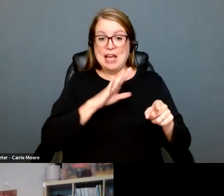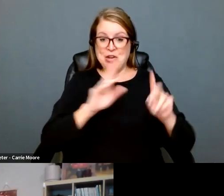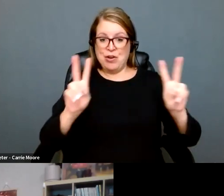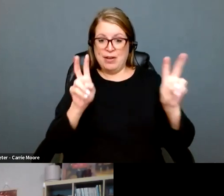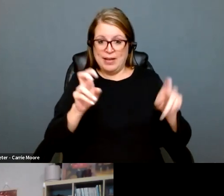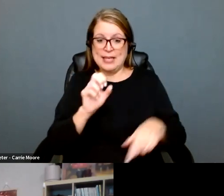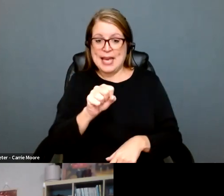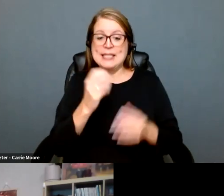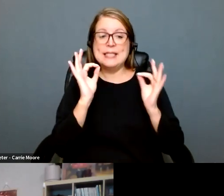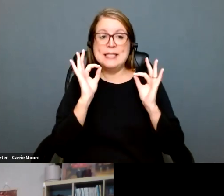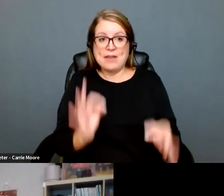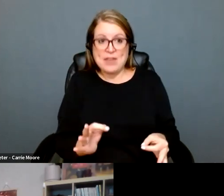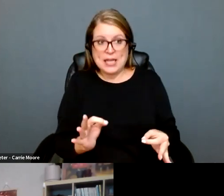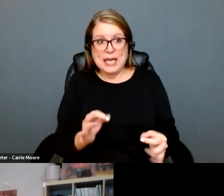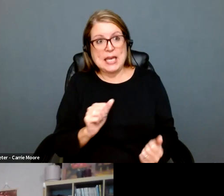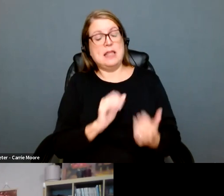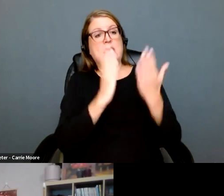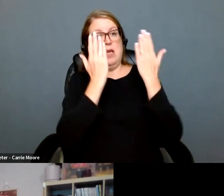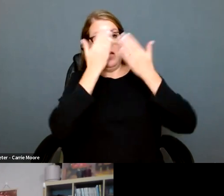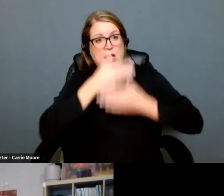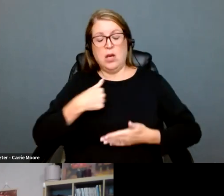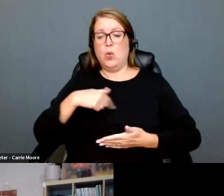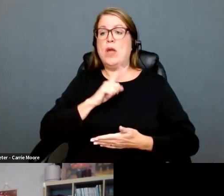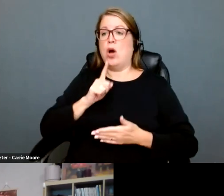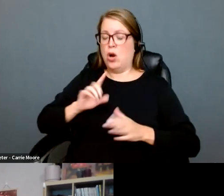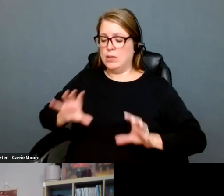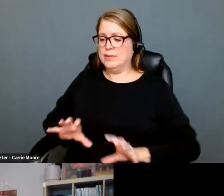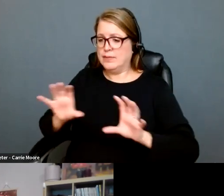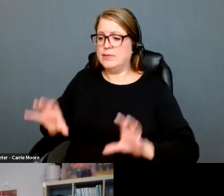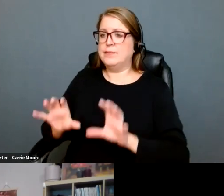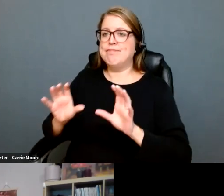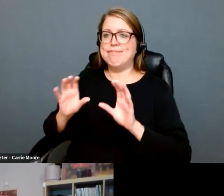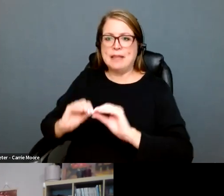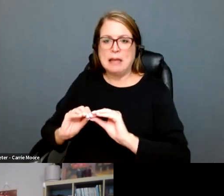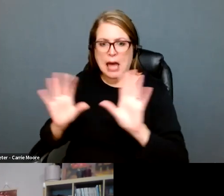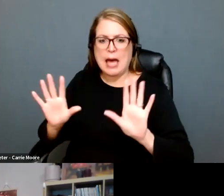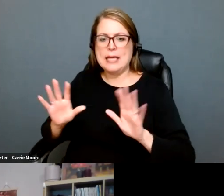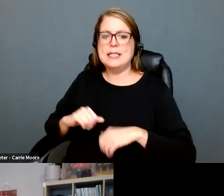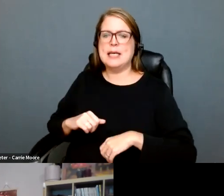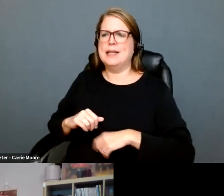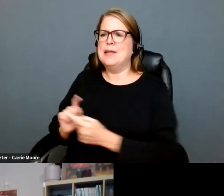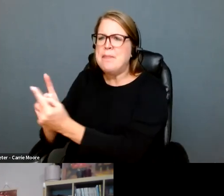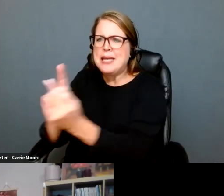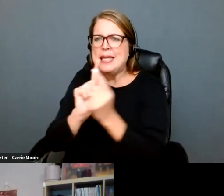One of the most -- the light is really coming from so many advocates that are now, you know, we're together. We're all